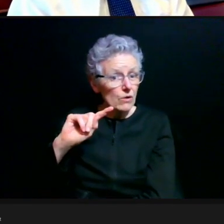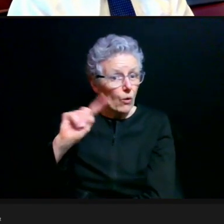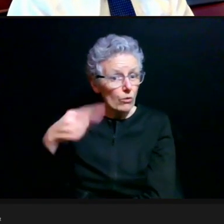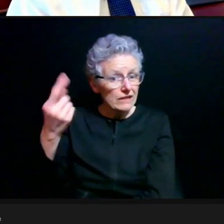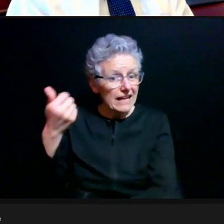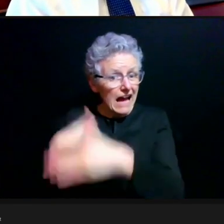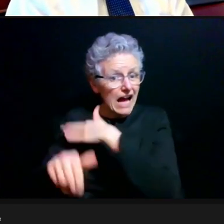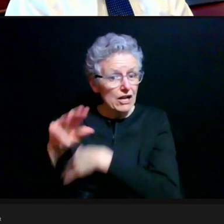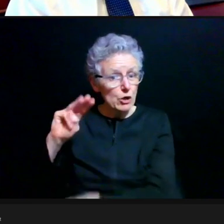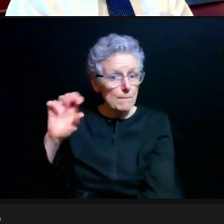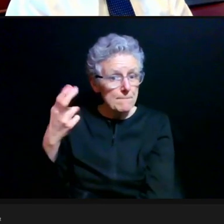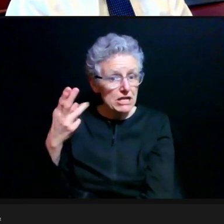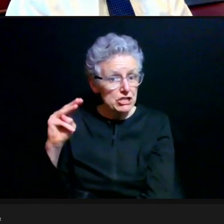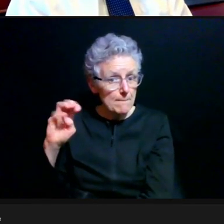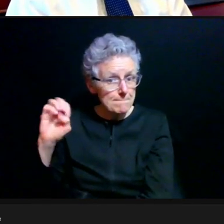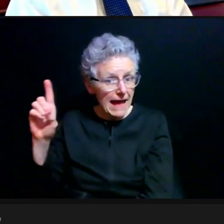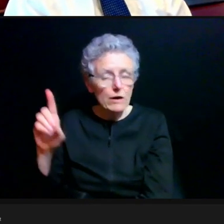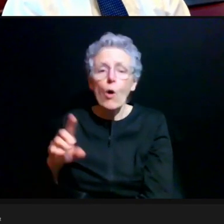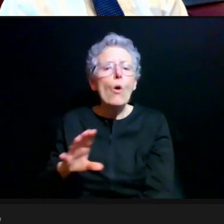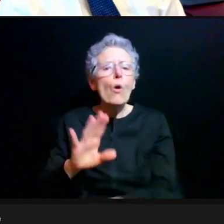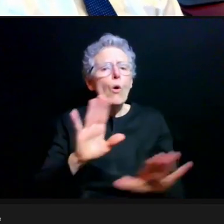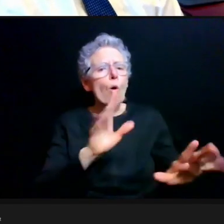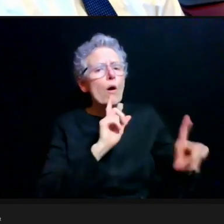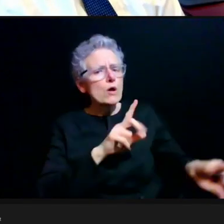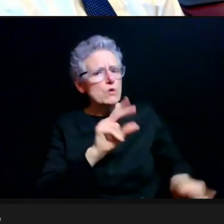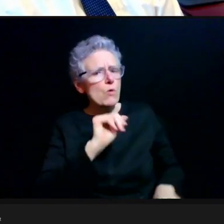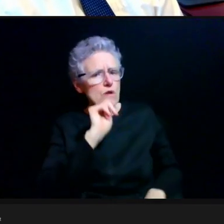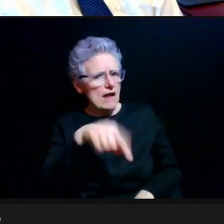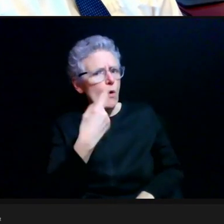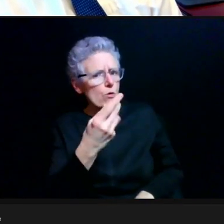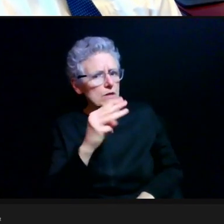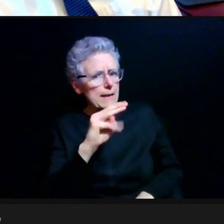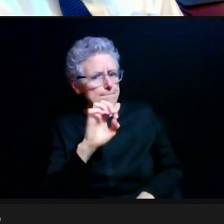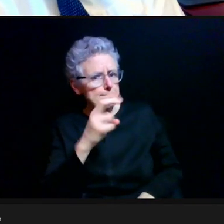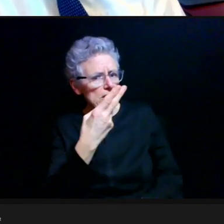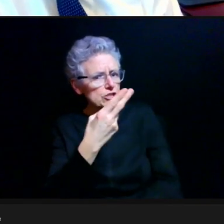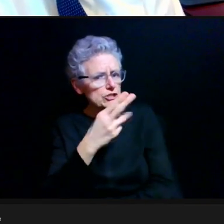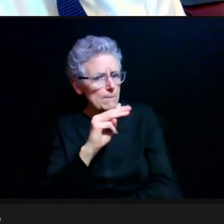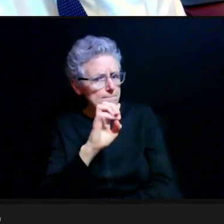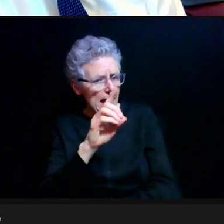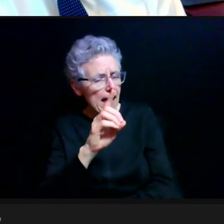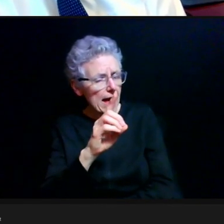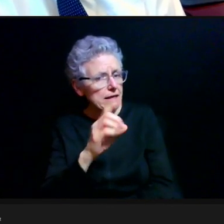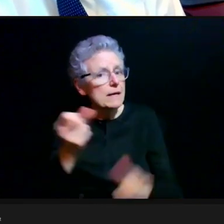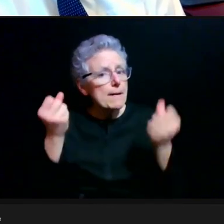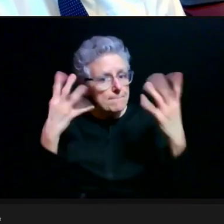It's not exclusively Mish Med by any means. I think many of the counties were actually built structure